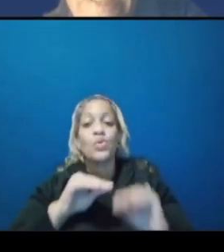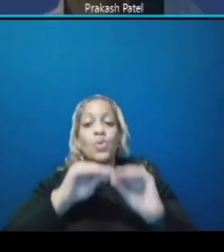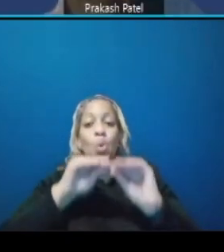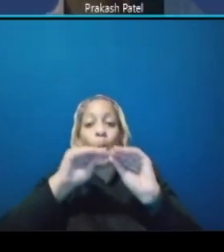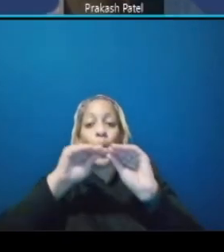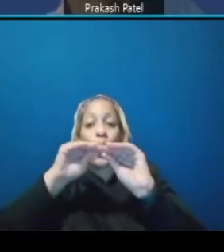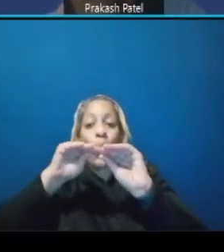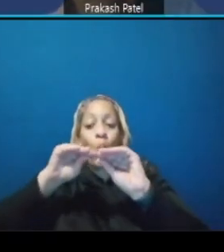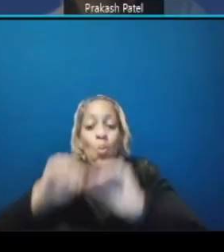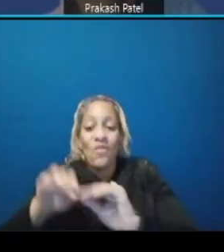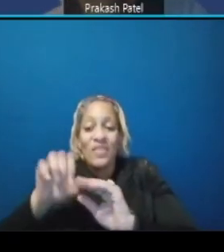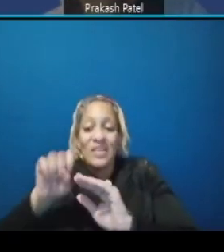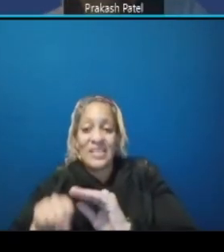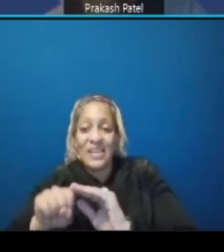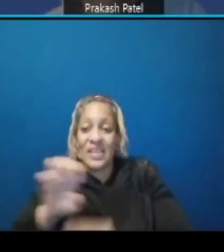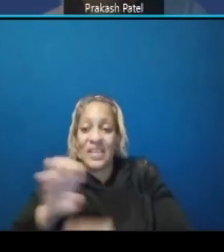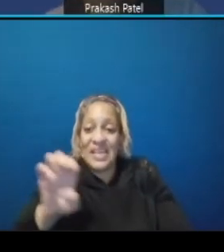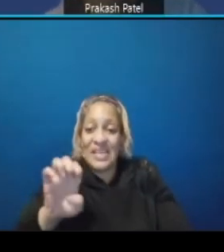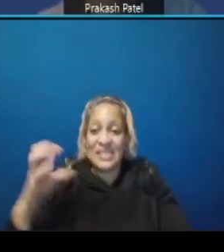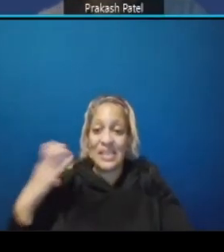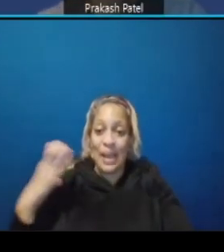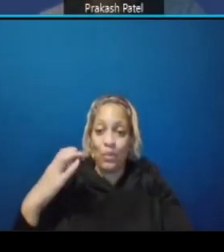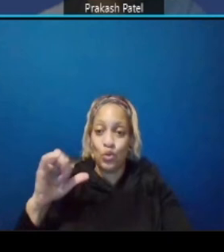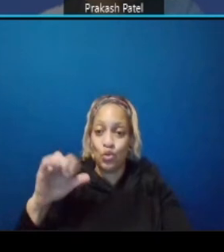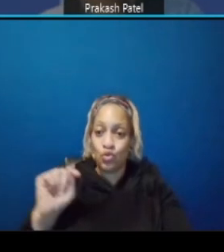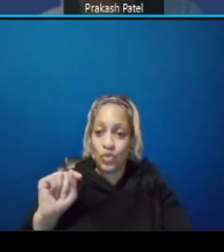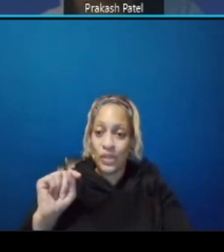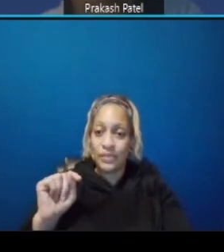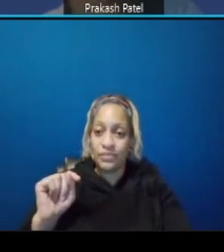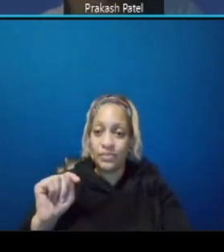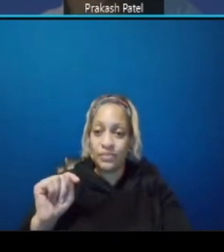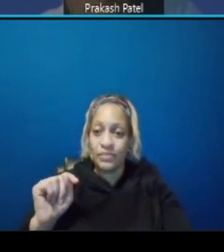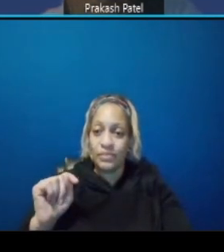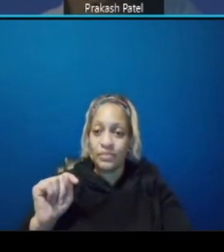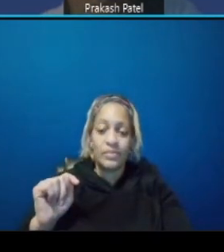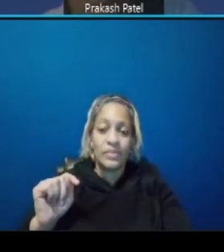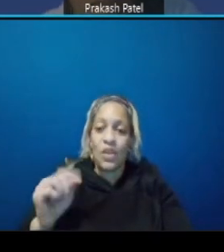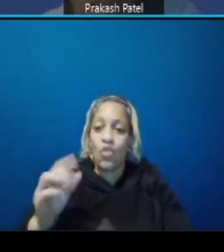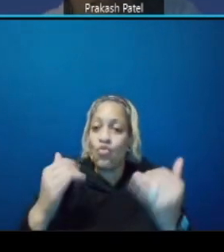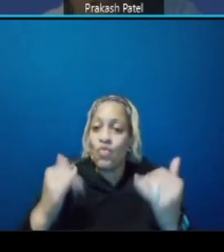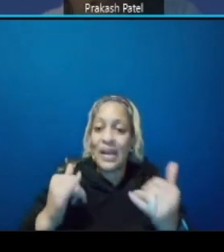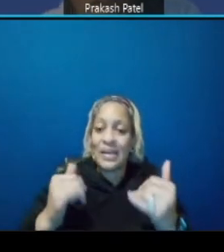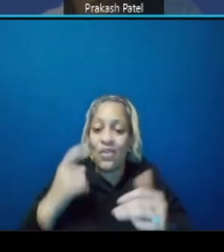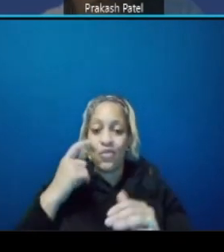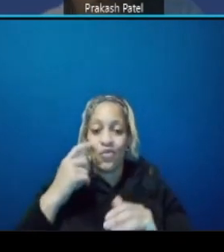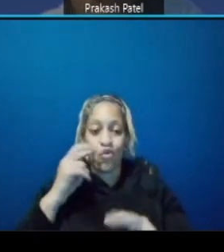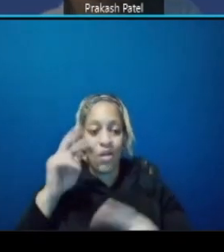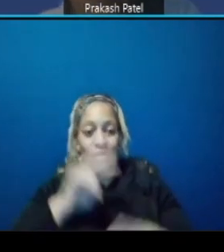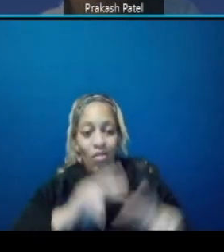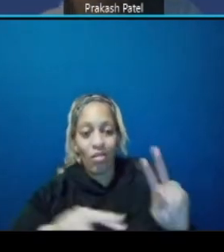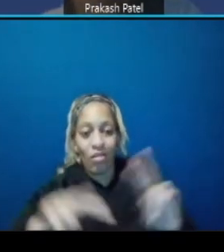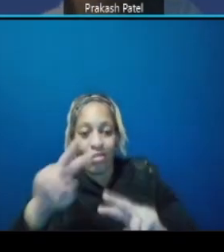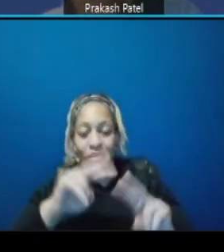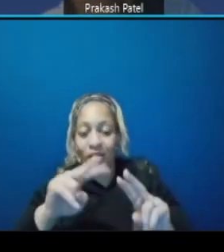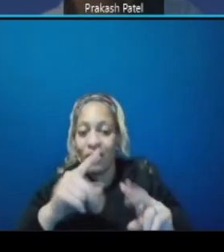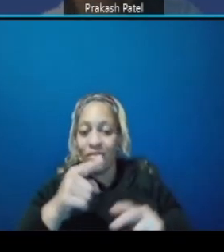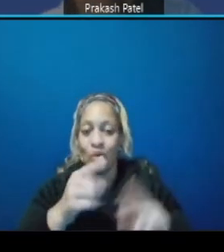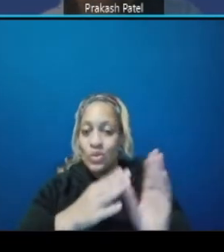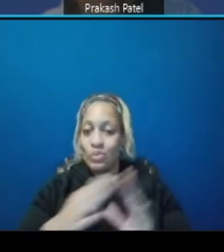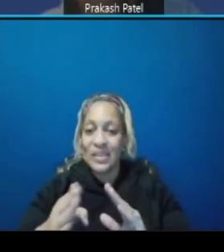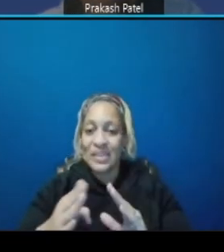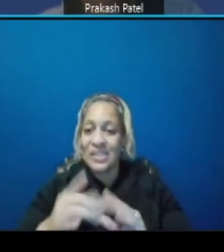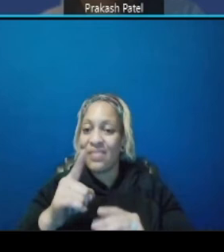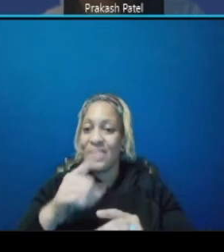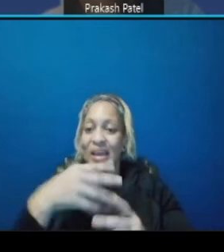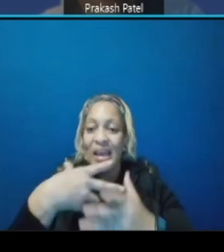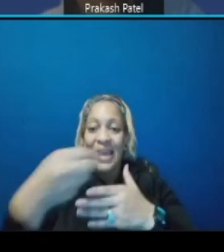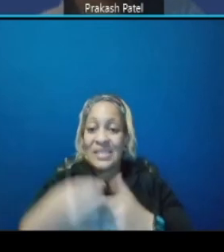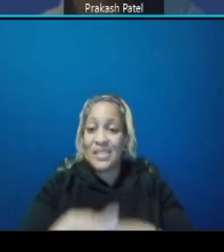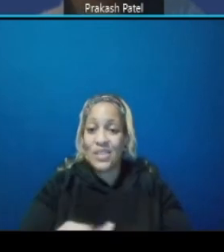street and if you you know right now if you look at those plans those two exits are very close